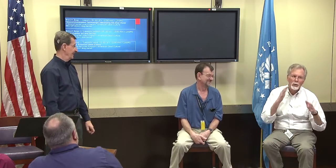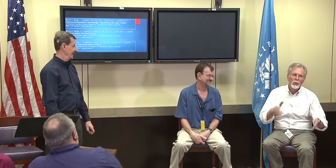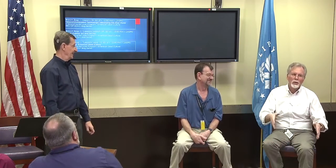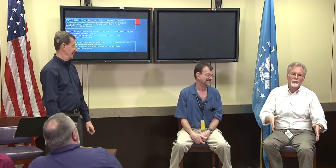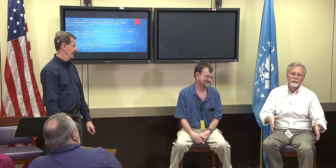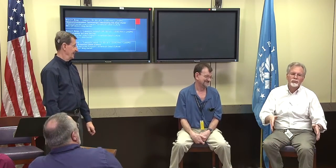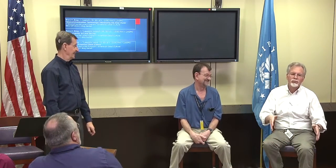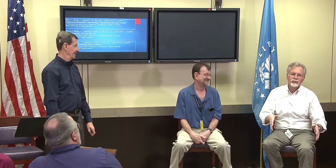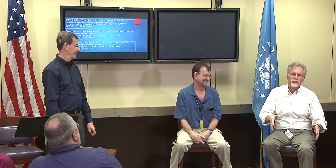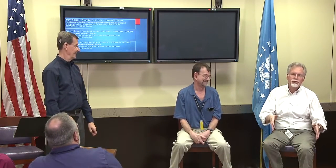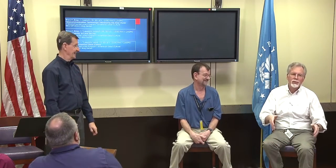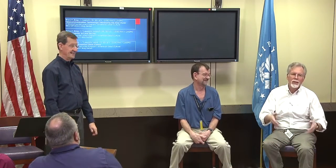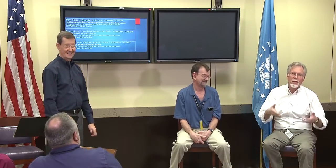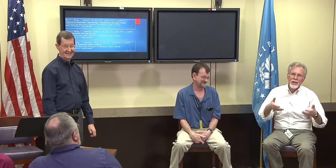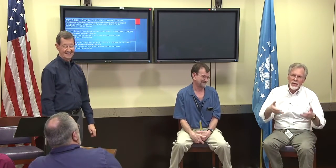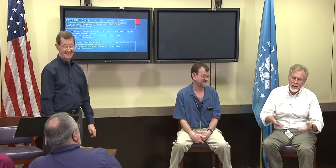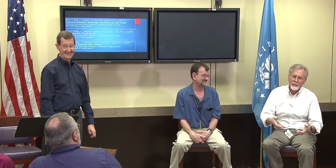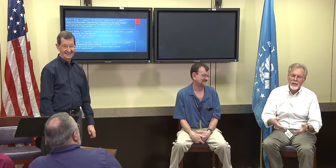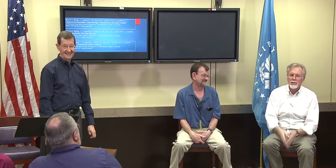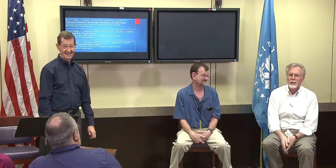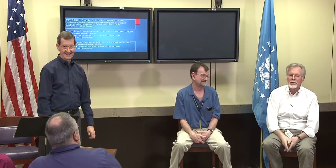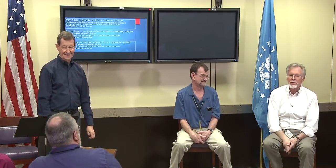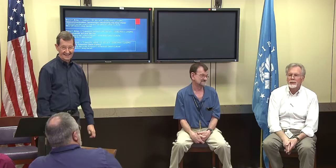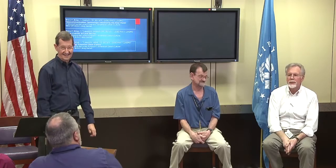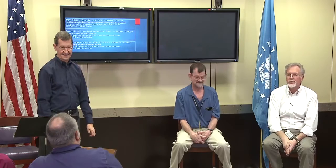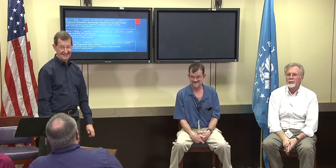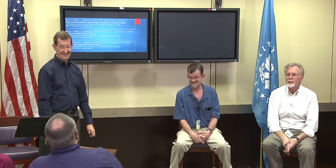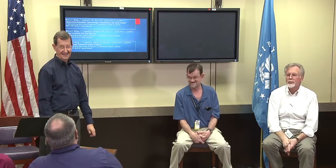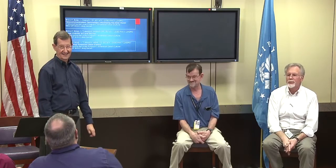They were so noisy, you wouldn't want to have them, they shook the house.